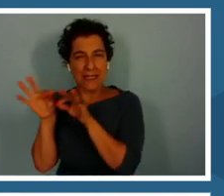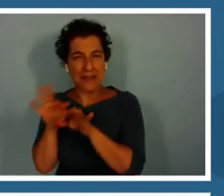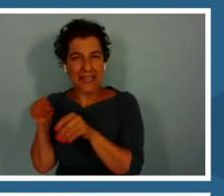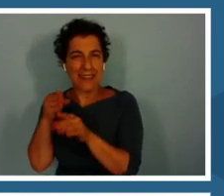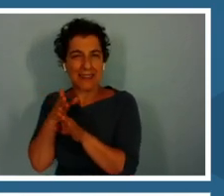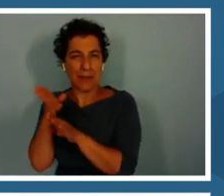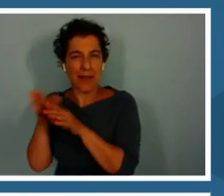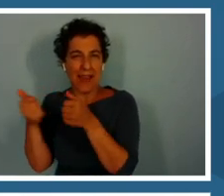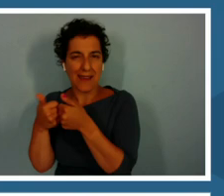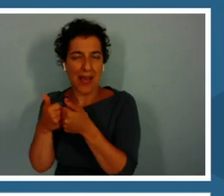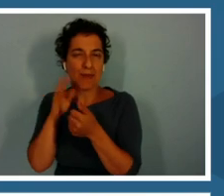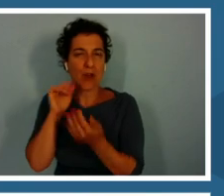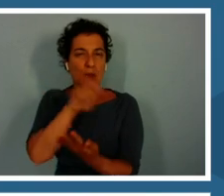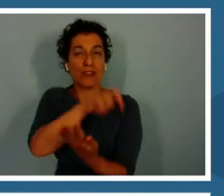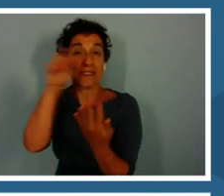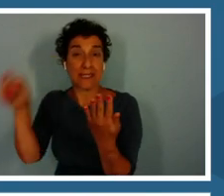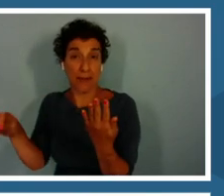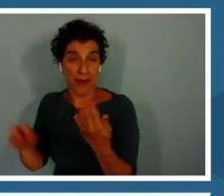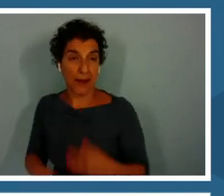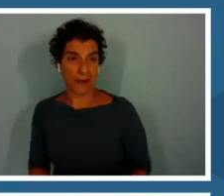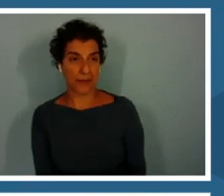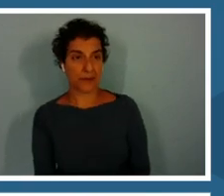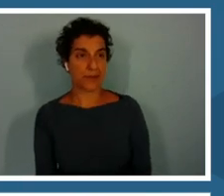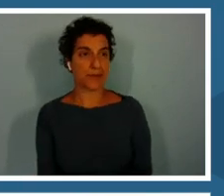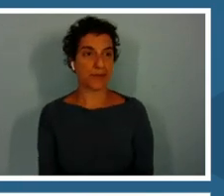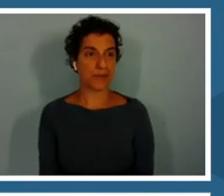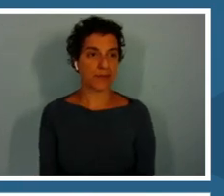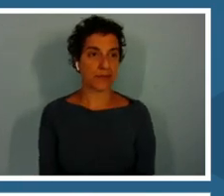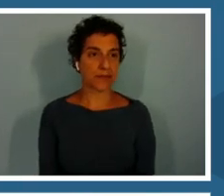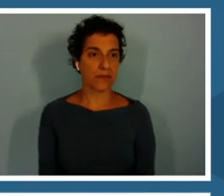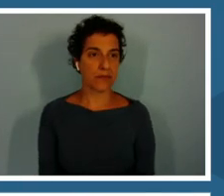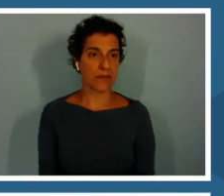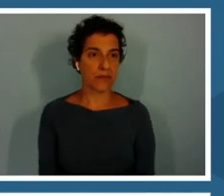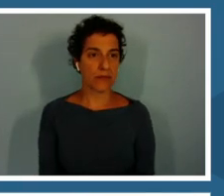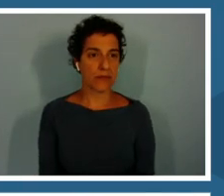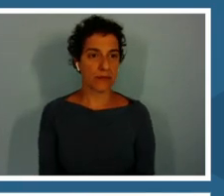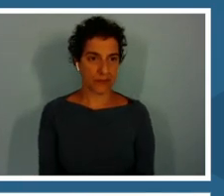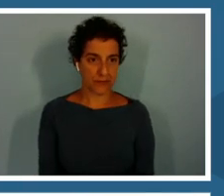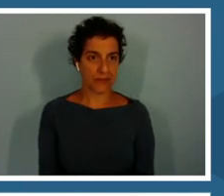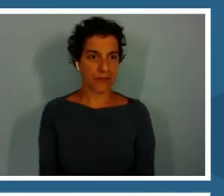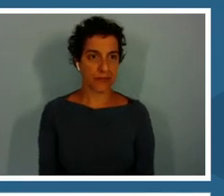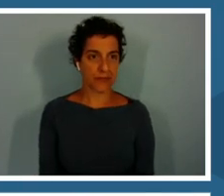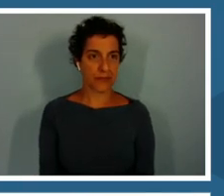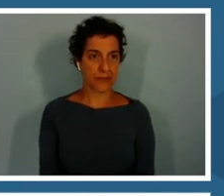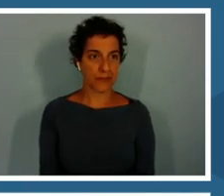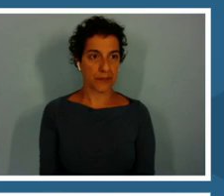a second. All right. Here we are.